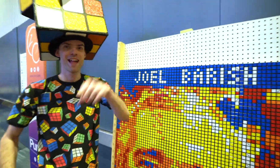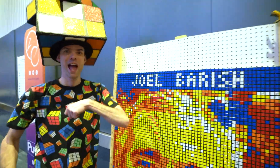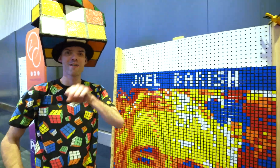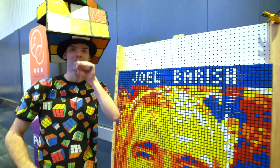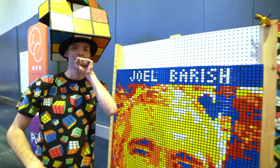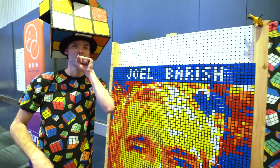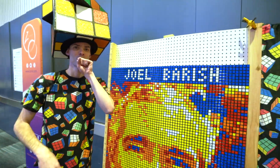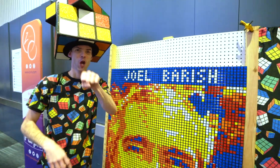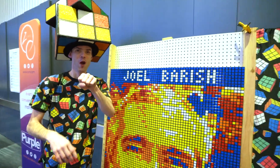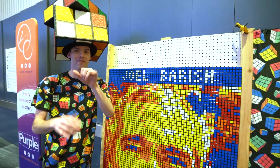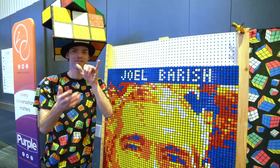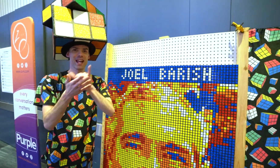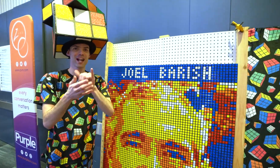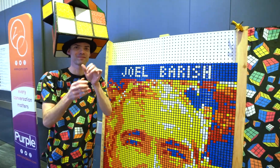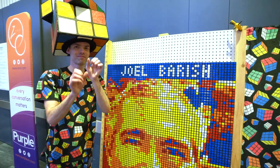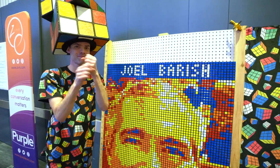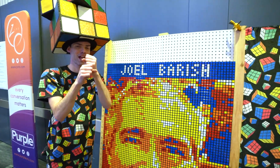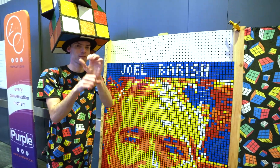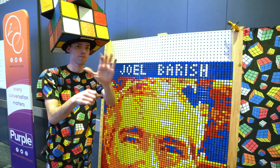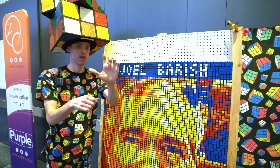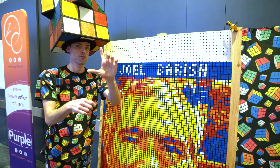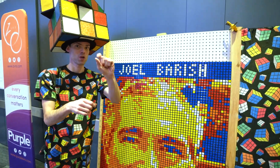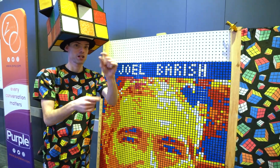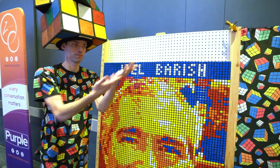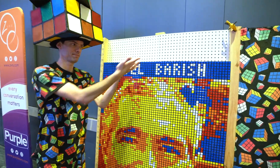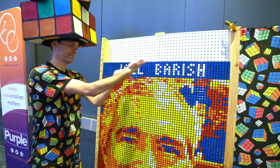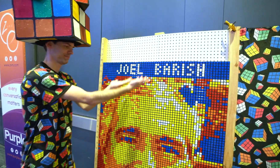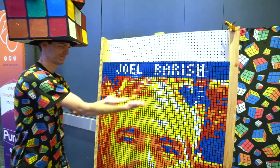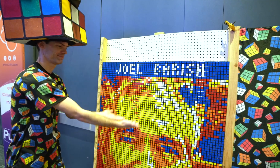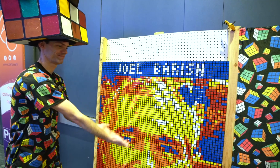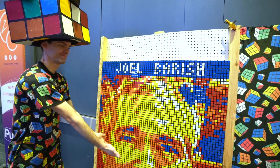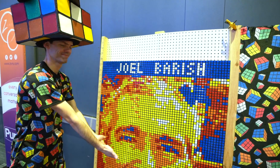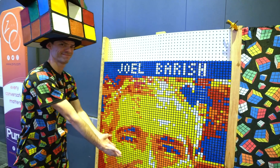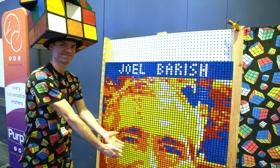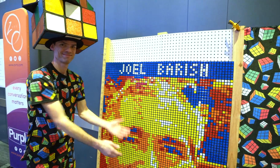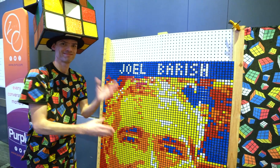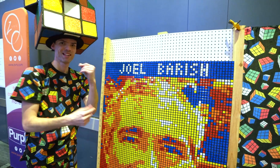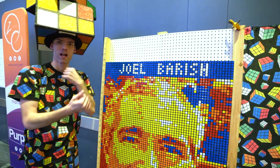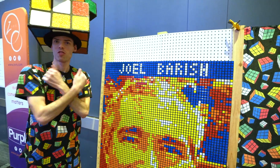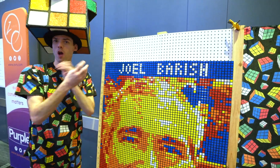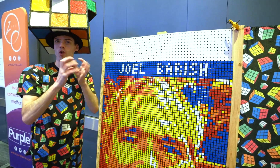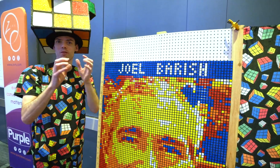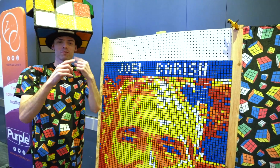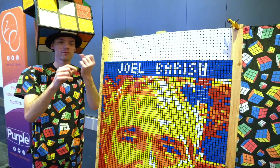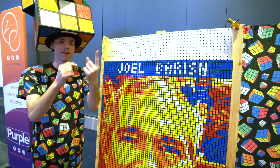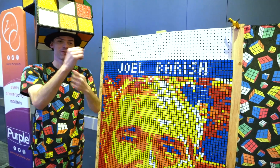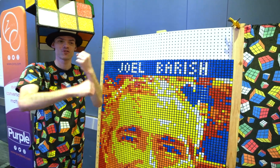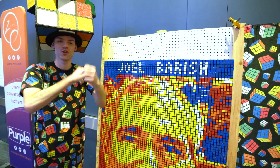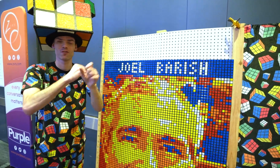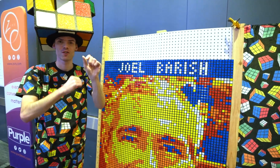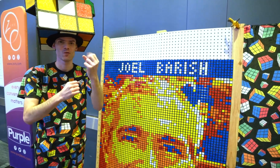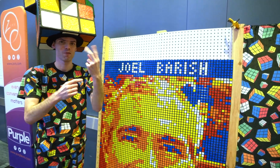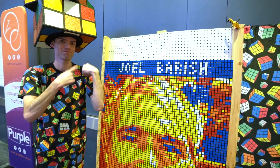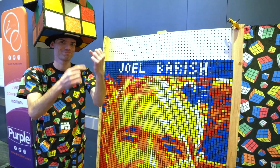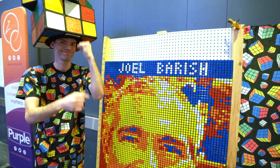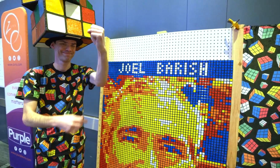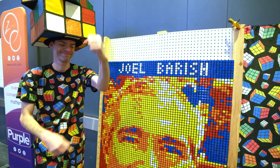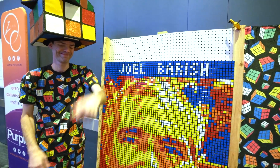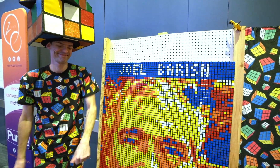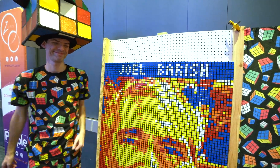Don't you love it? I made this from 520 Rubik's cubes! I love Rubik's cubes, I've been using them for 11 years now since 2012.